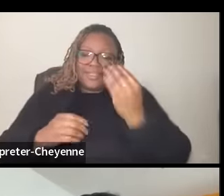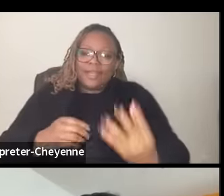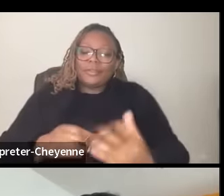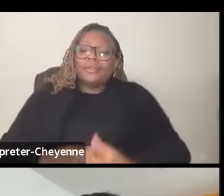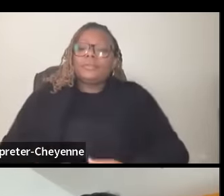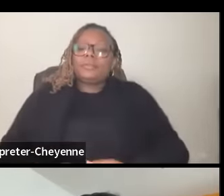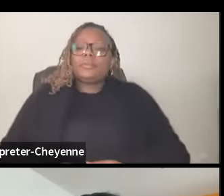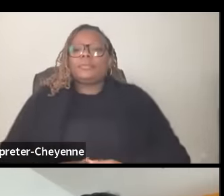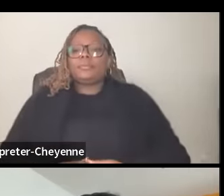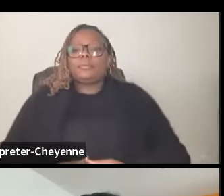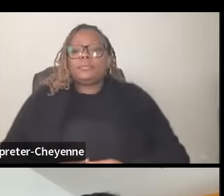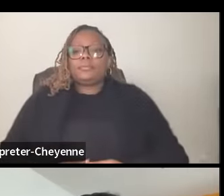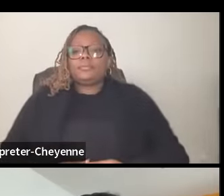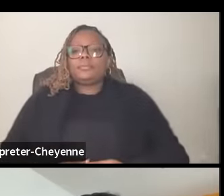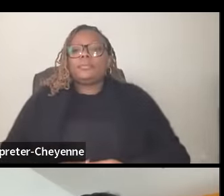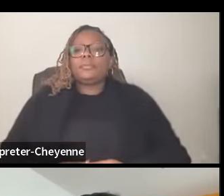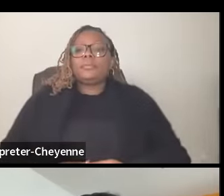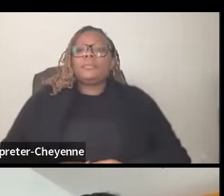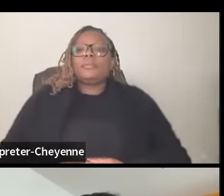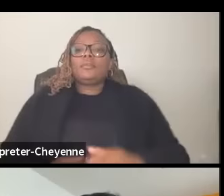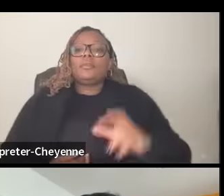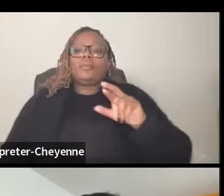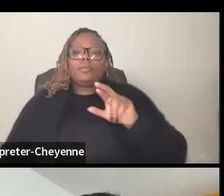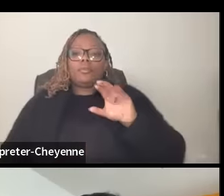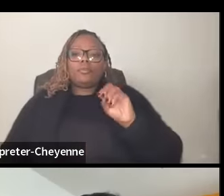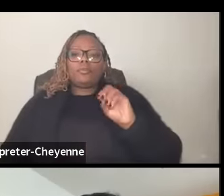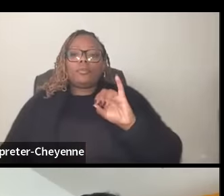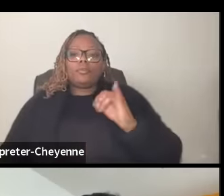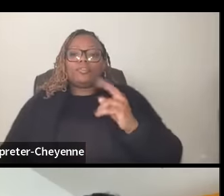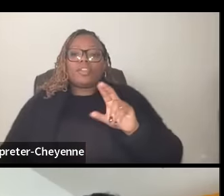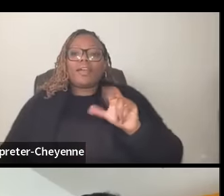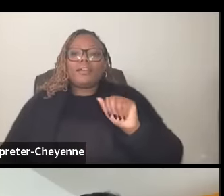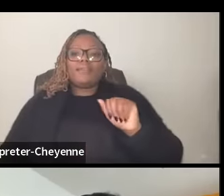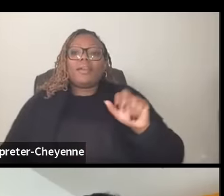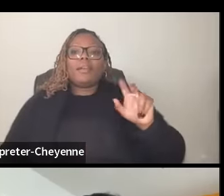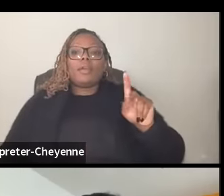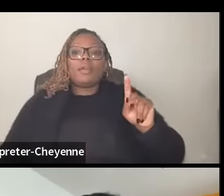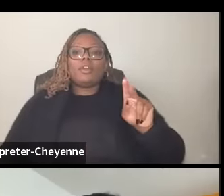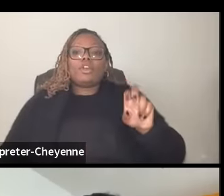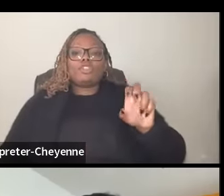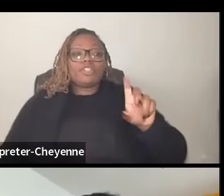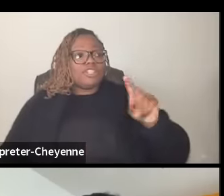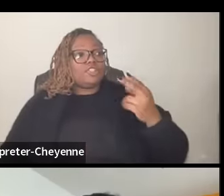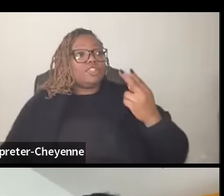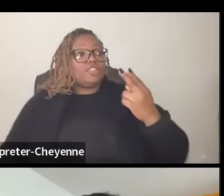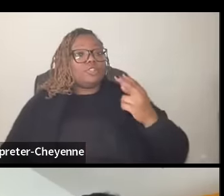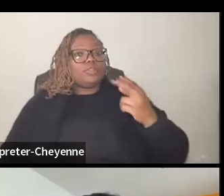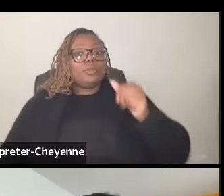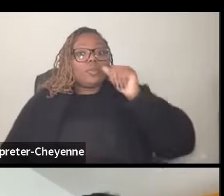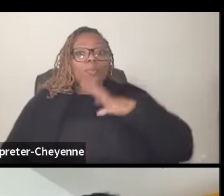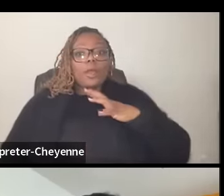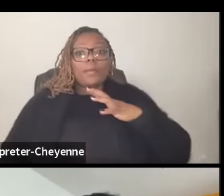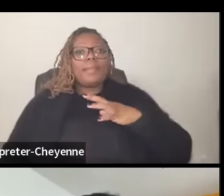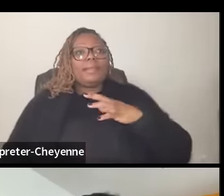you know from rojava which are the Kurdish women fighting in in Northern Syria to uh La fighting